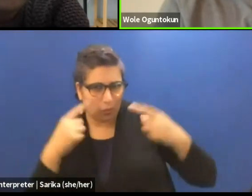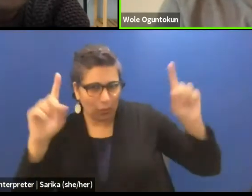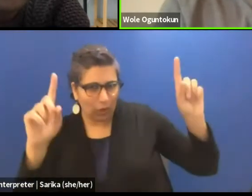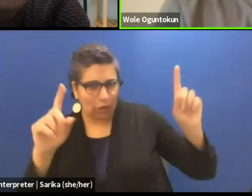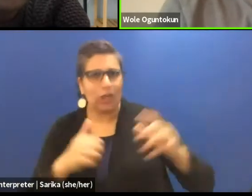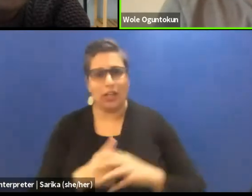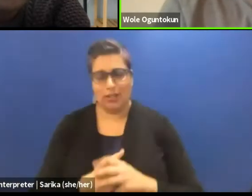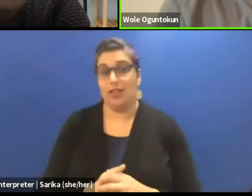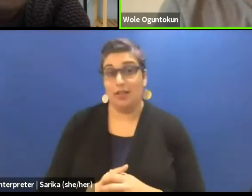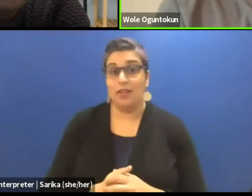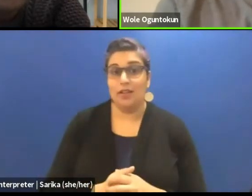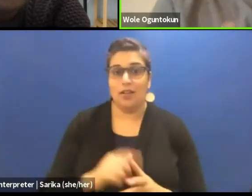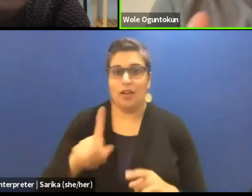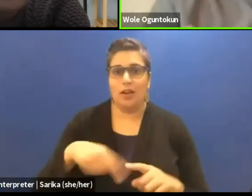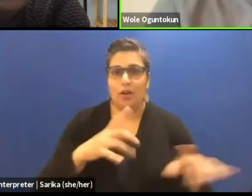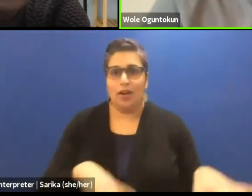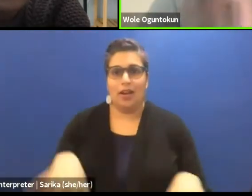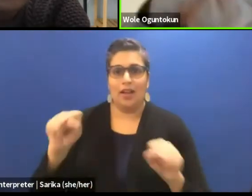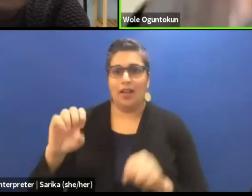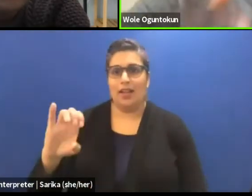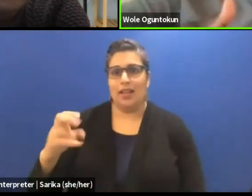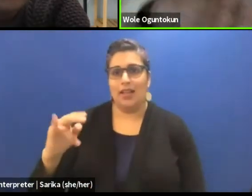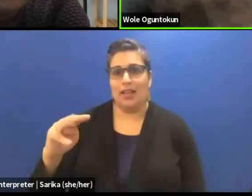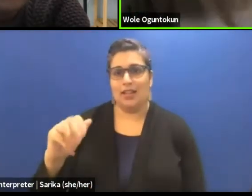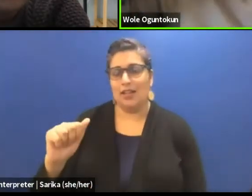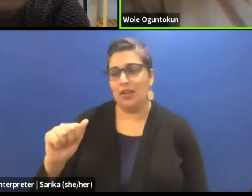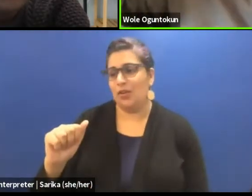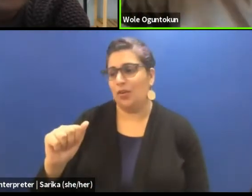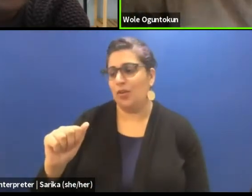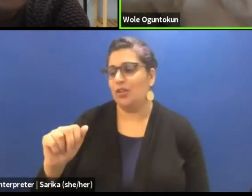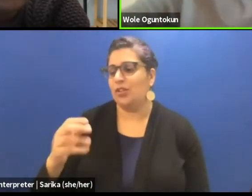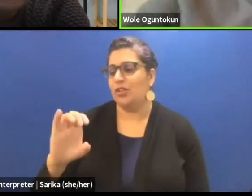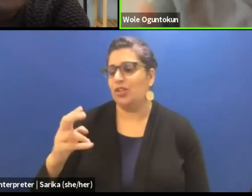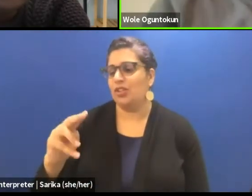When we adapted Chinua Achebe's "Things Fall Apart"